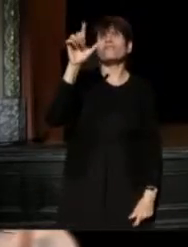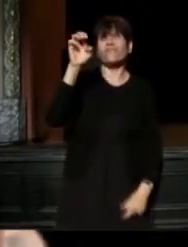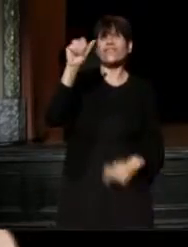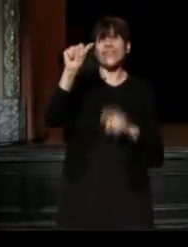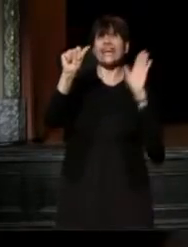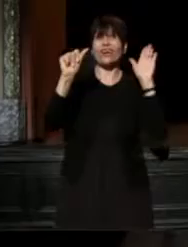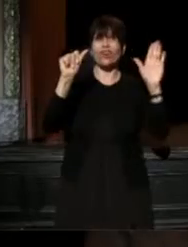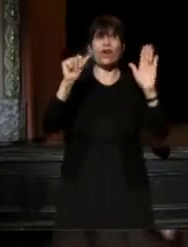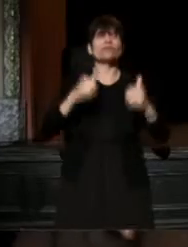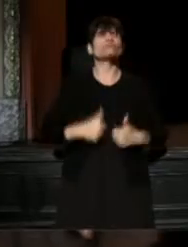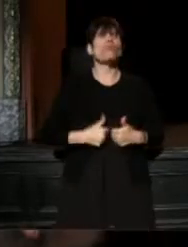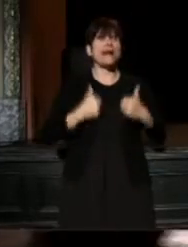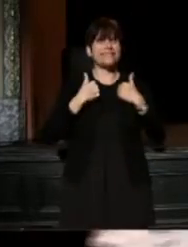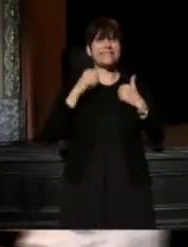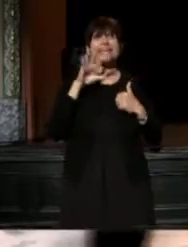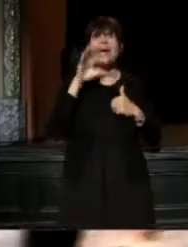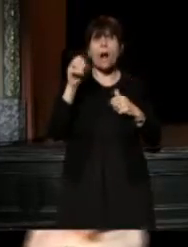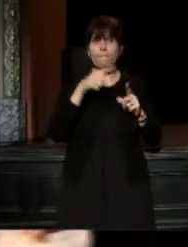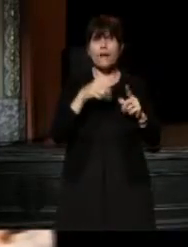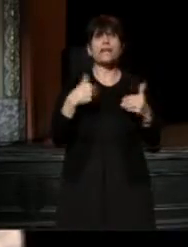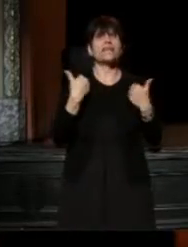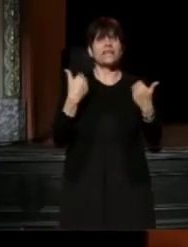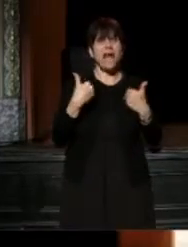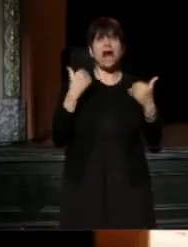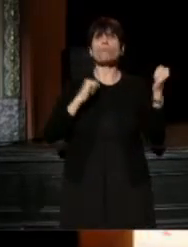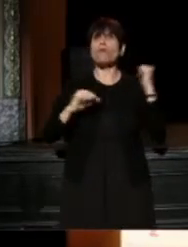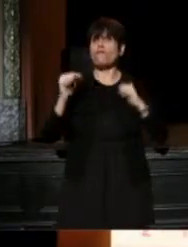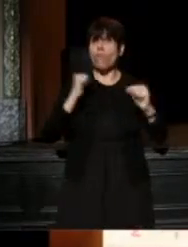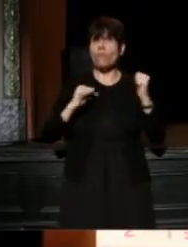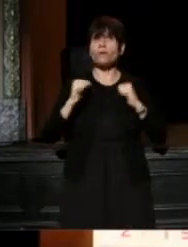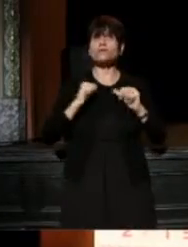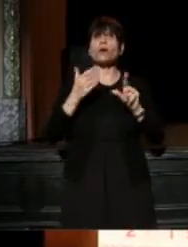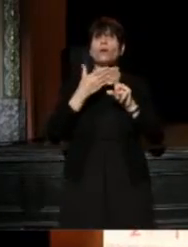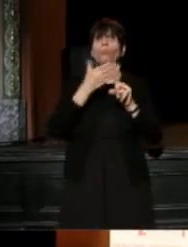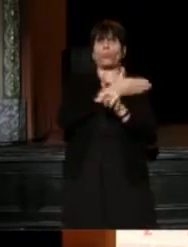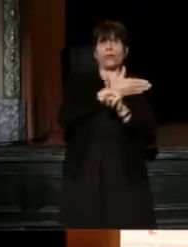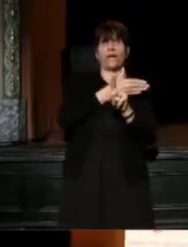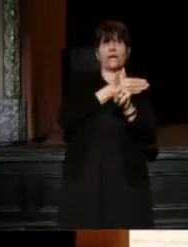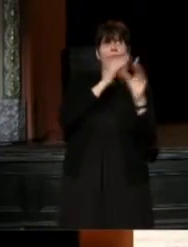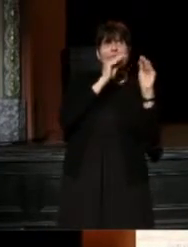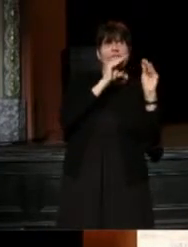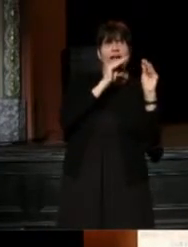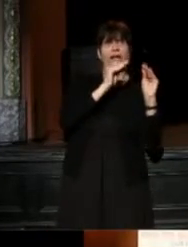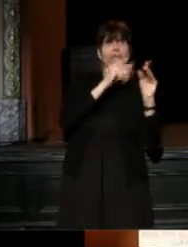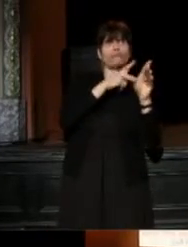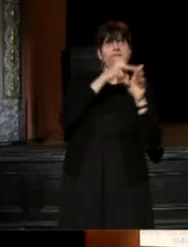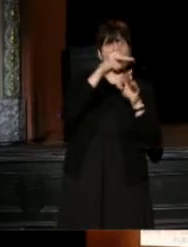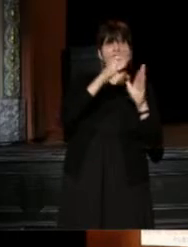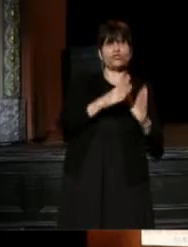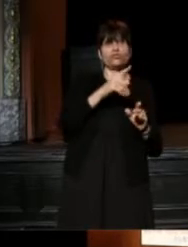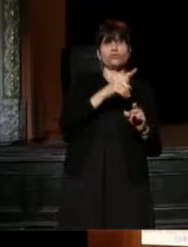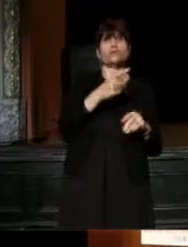we have this Resident Company of young performers, who are pre-professionals, and my job is twofold: